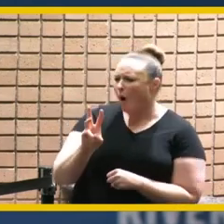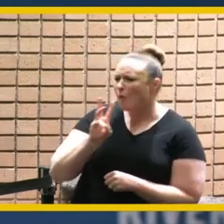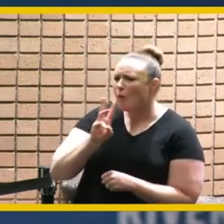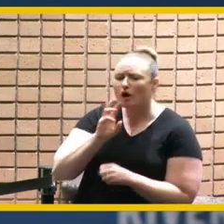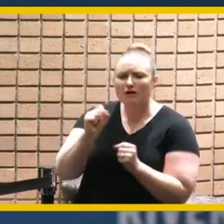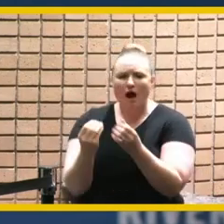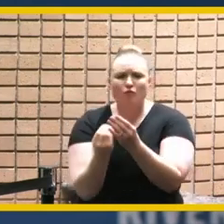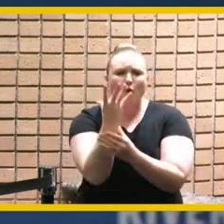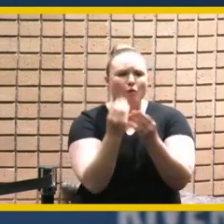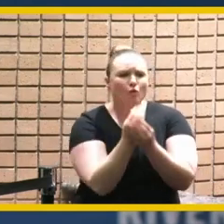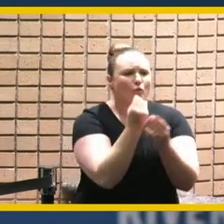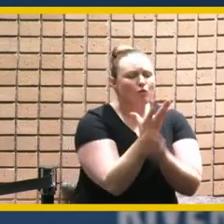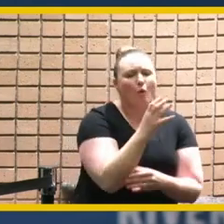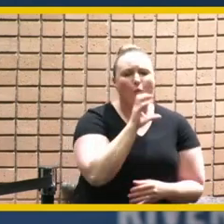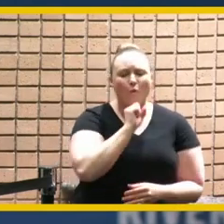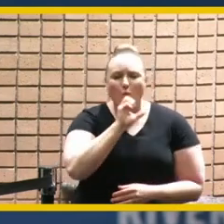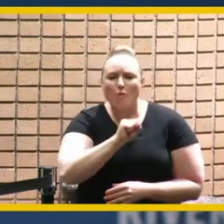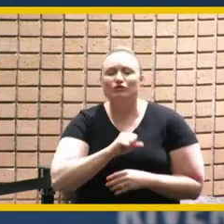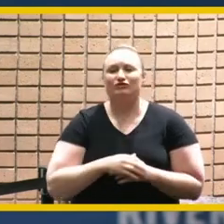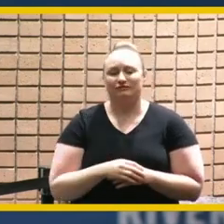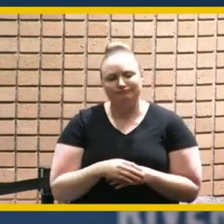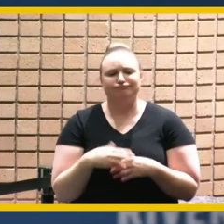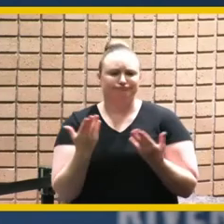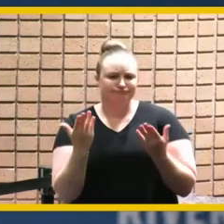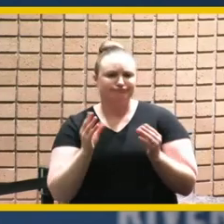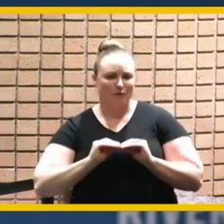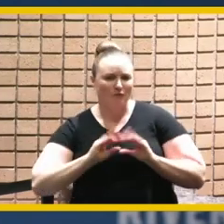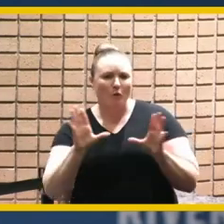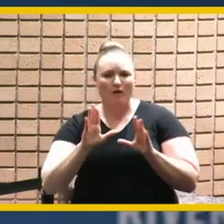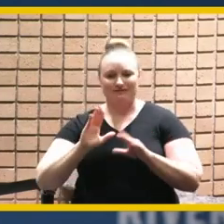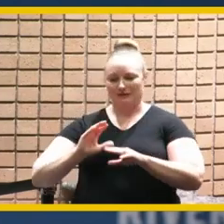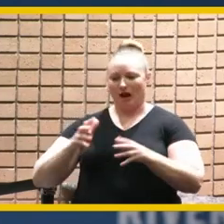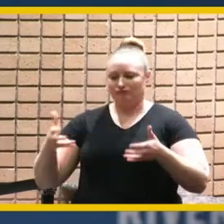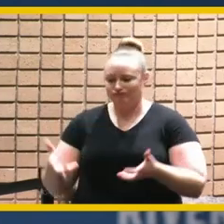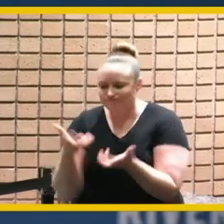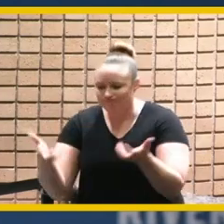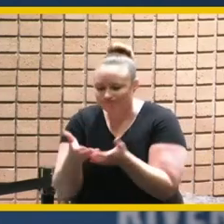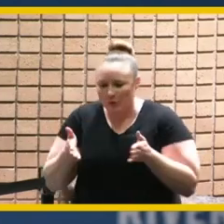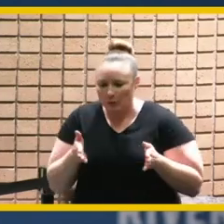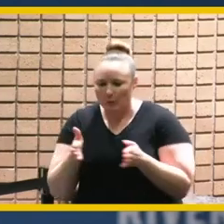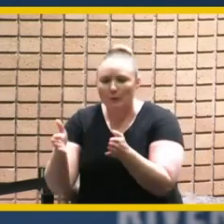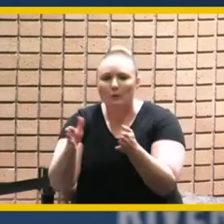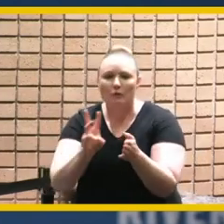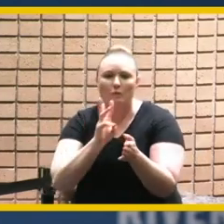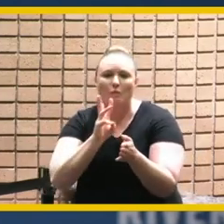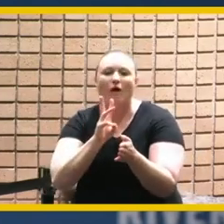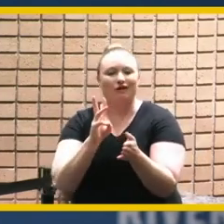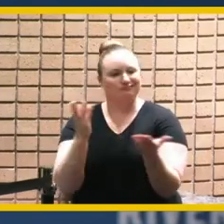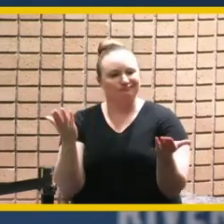and of course dug the aged canal and the rest is history those are two individuals among many in